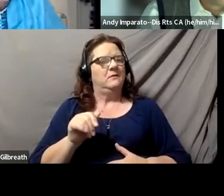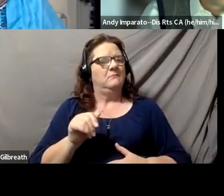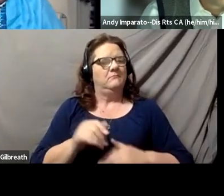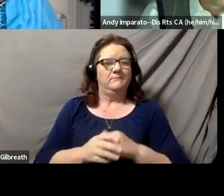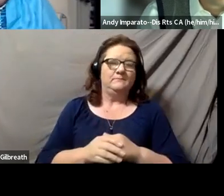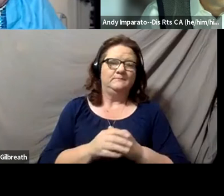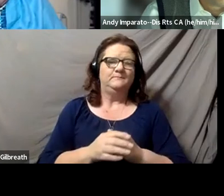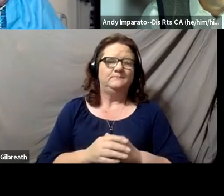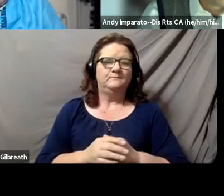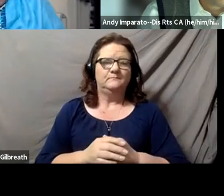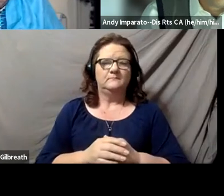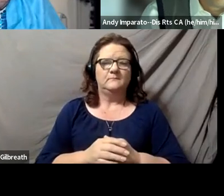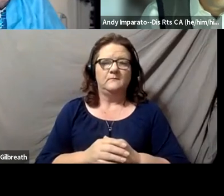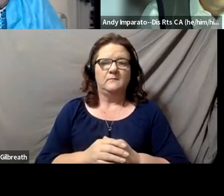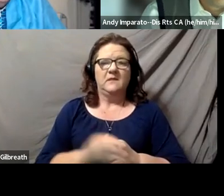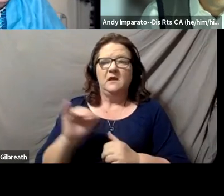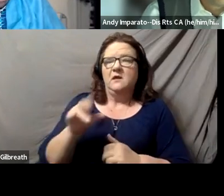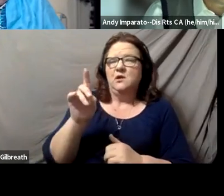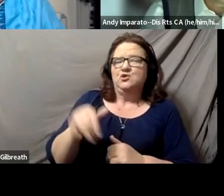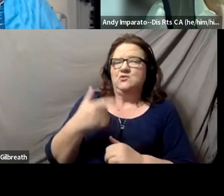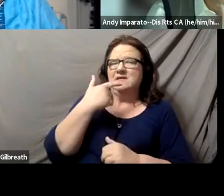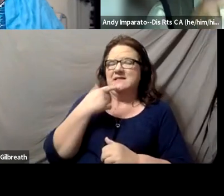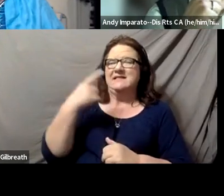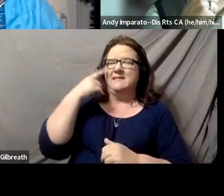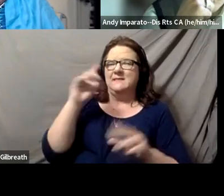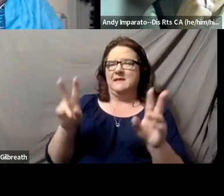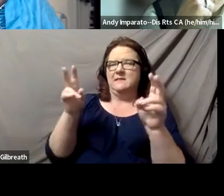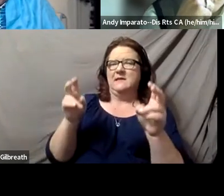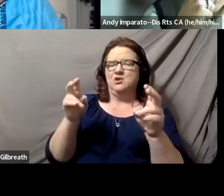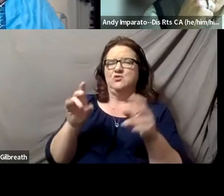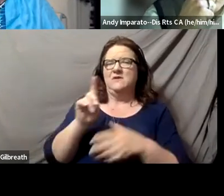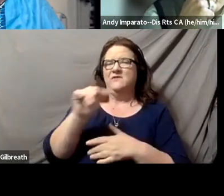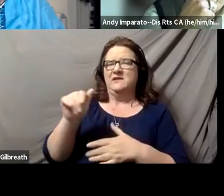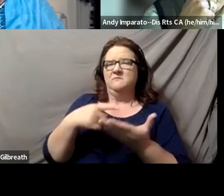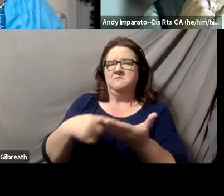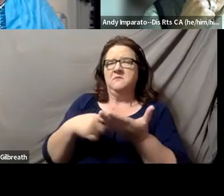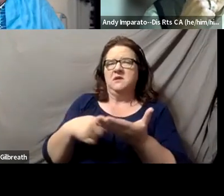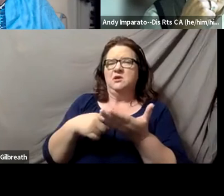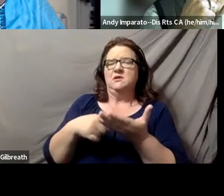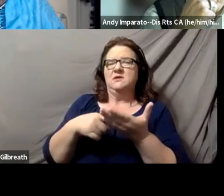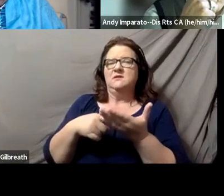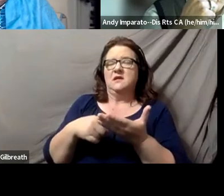I mean, I think the issue of disability being discussed across the board is very important.